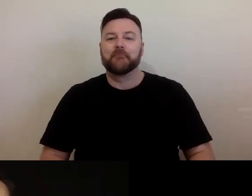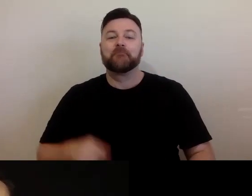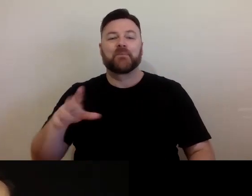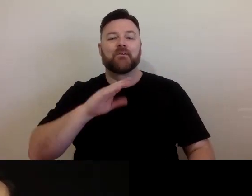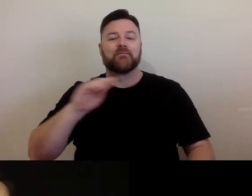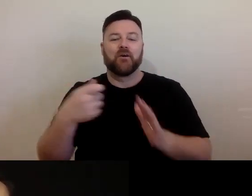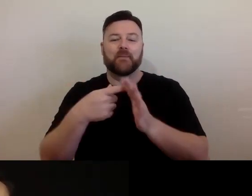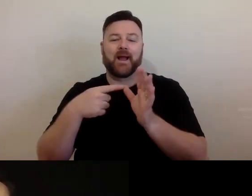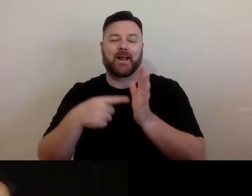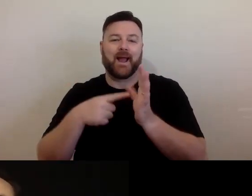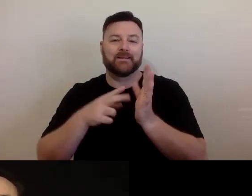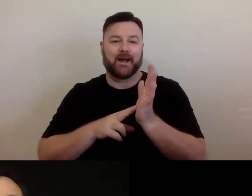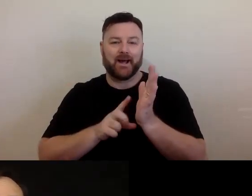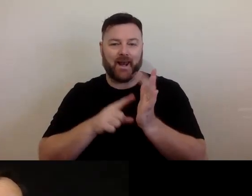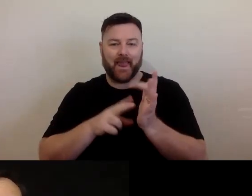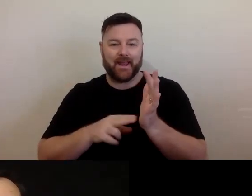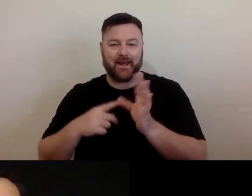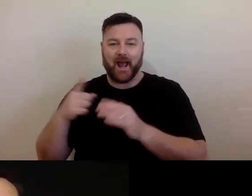They specifically want to